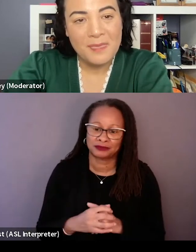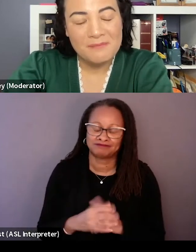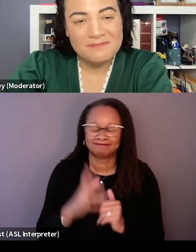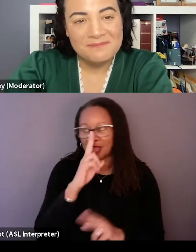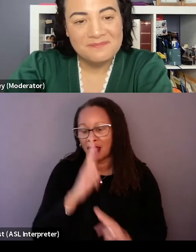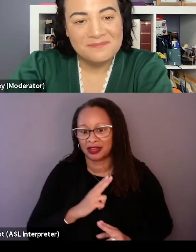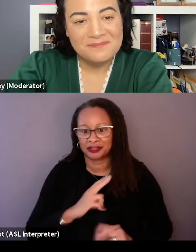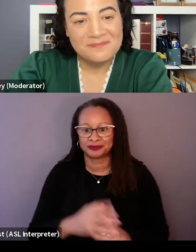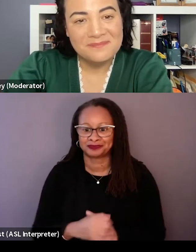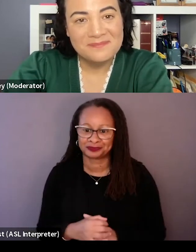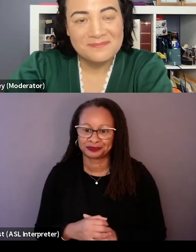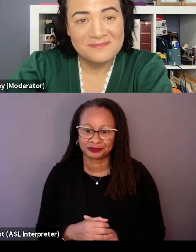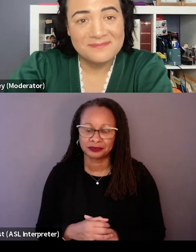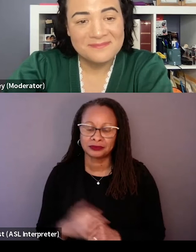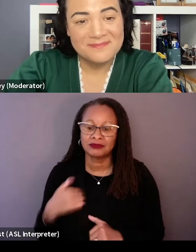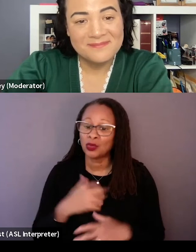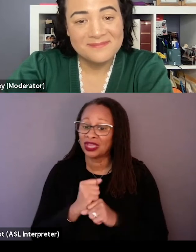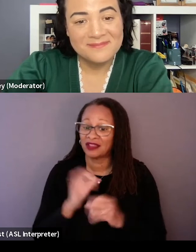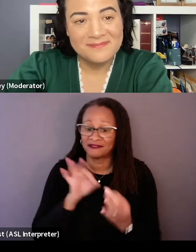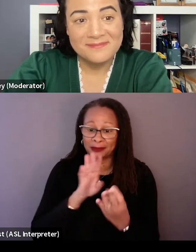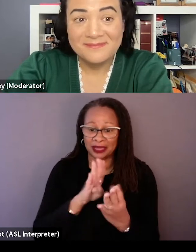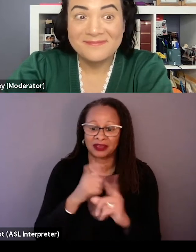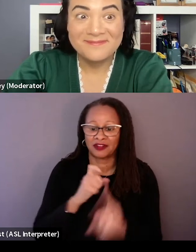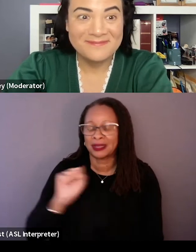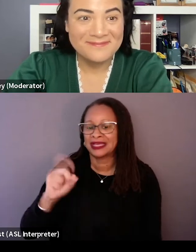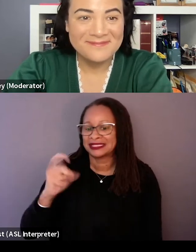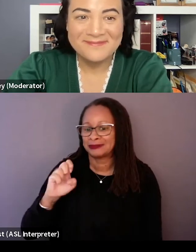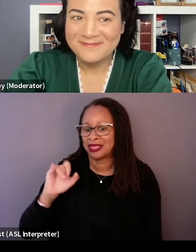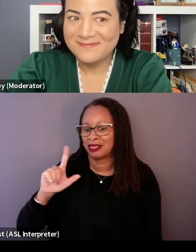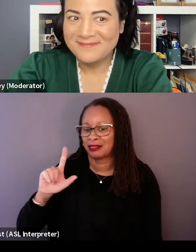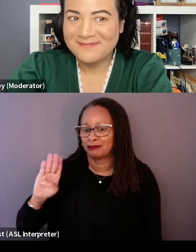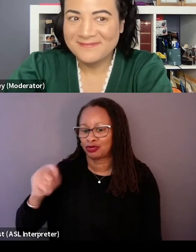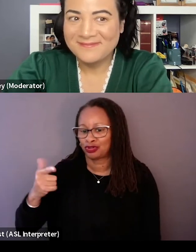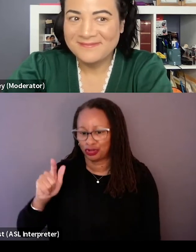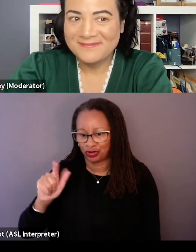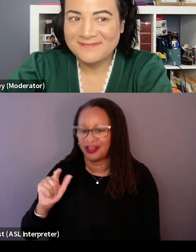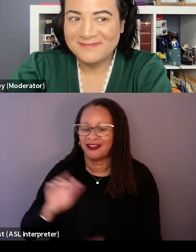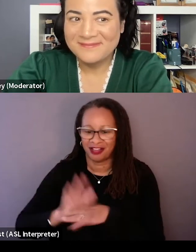And we did get feedback from Spielberg on the film and I'll mostly keep it private,